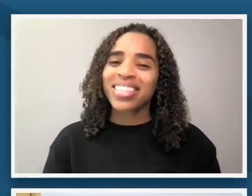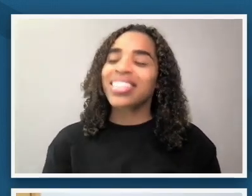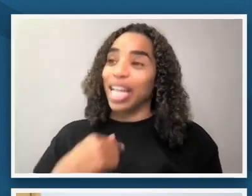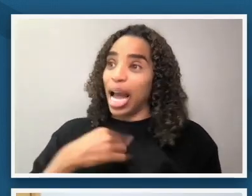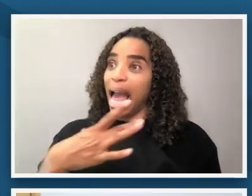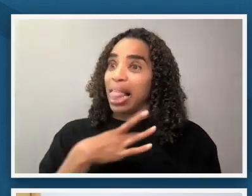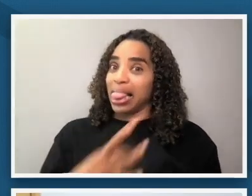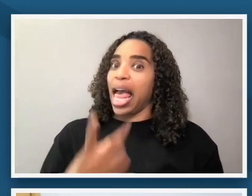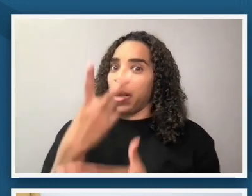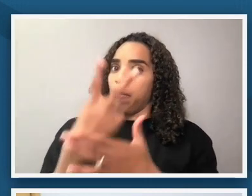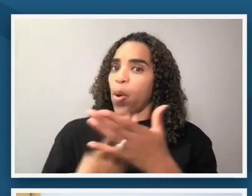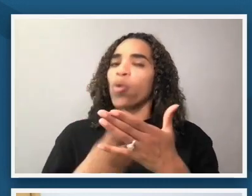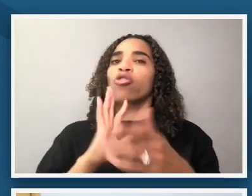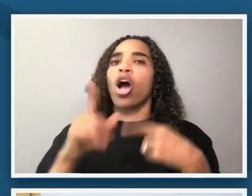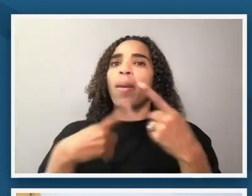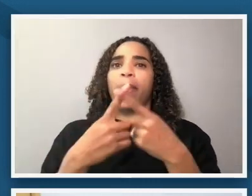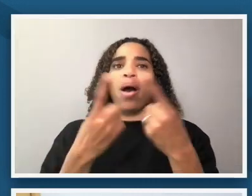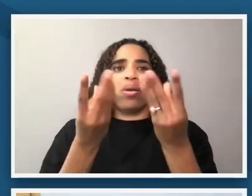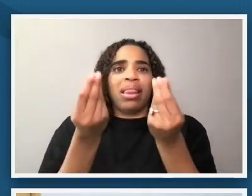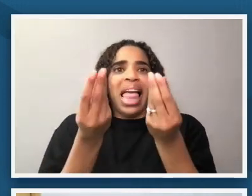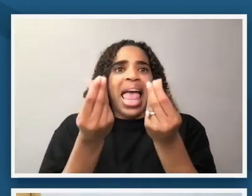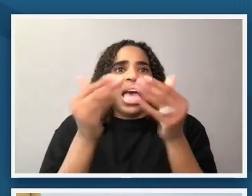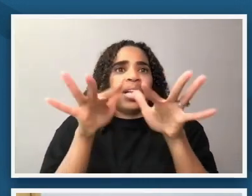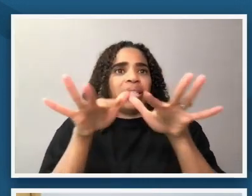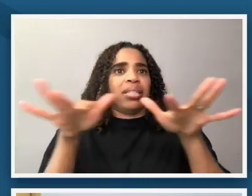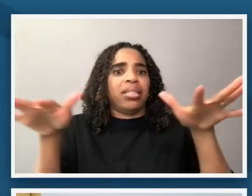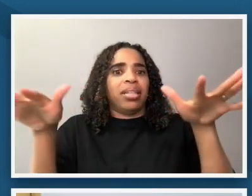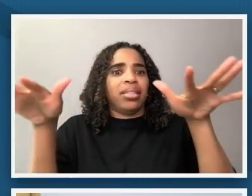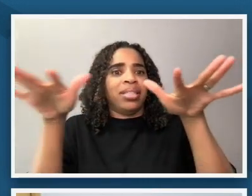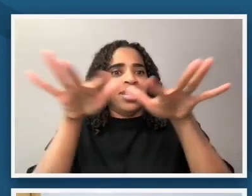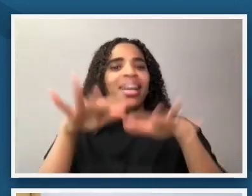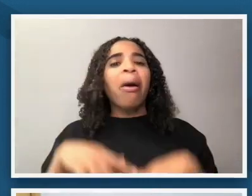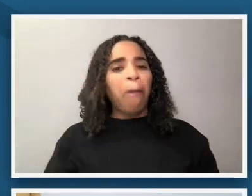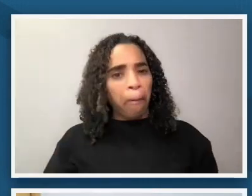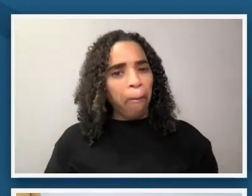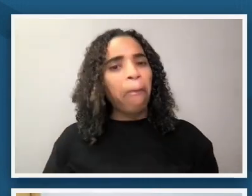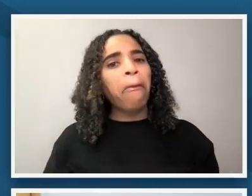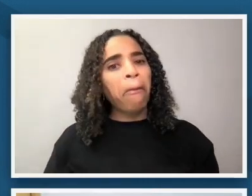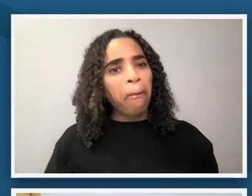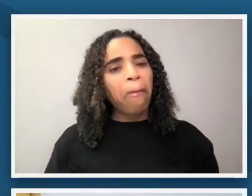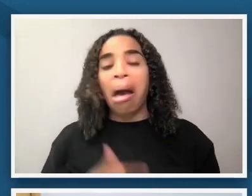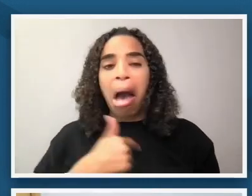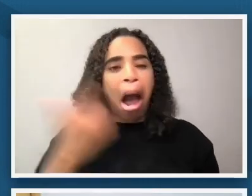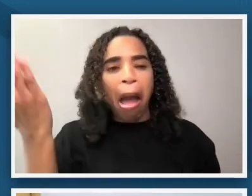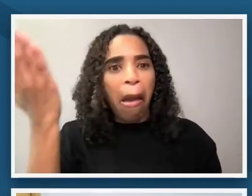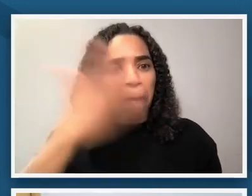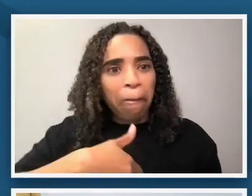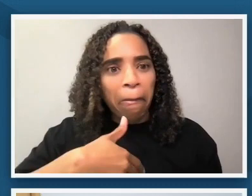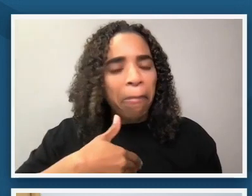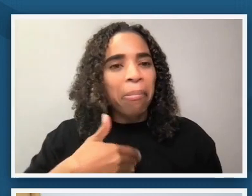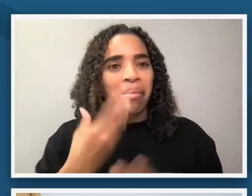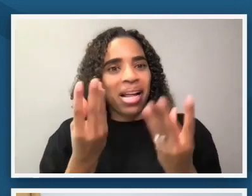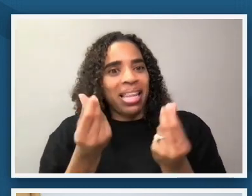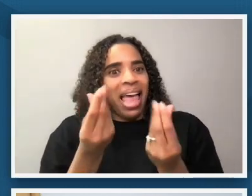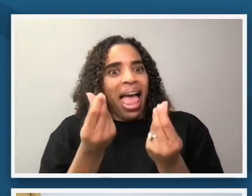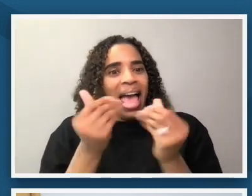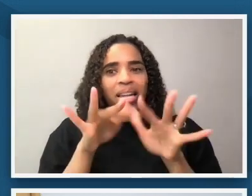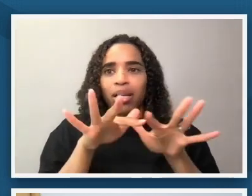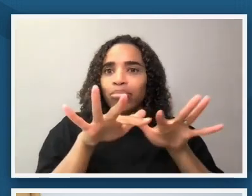expansiveness that's not that that hasn't been something that kind of has stood out for me is the expansiveness of